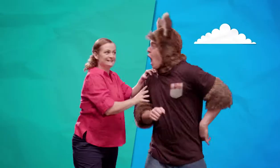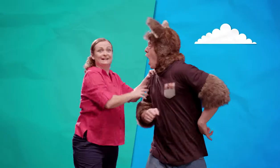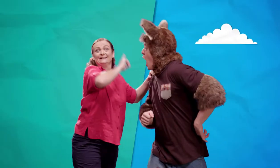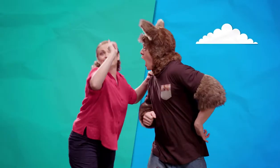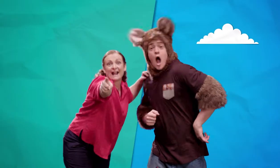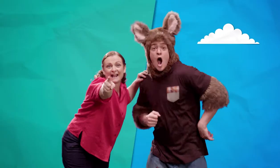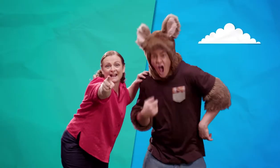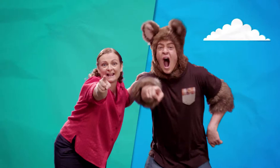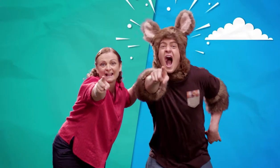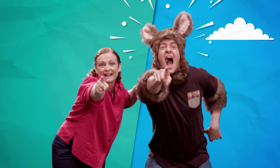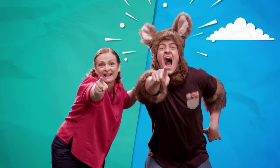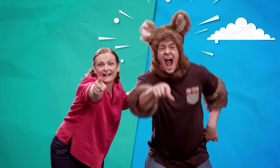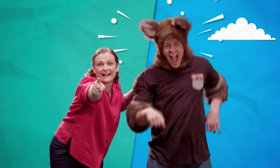Huh? - Look! Ah!